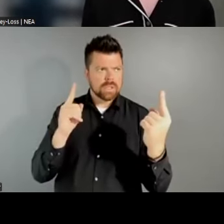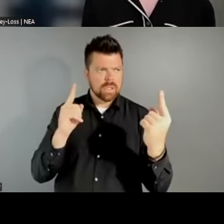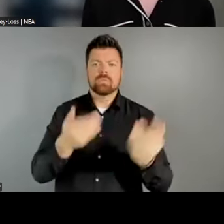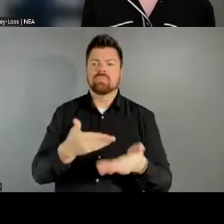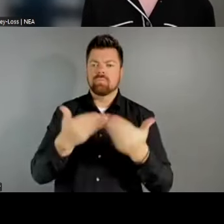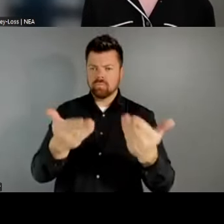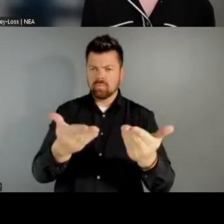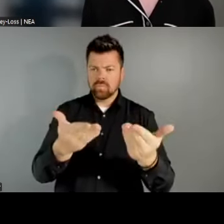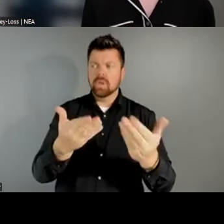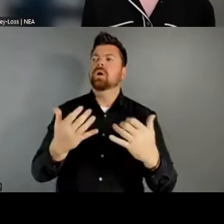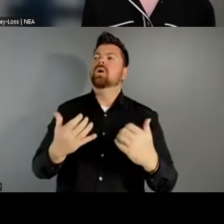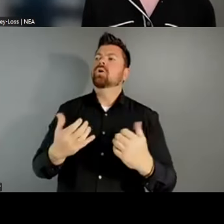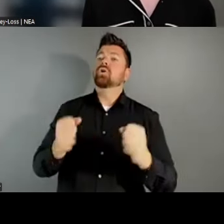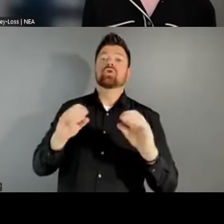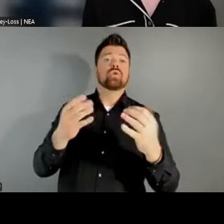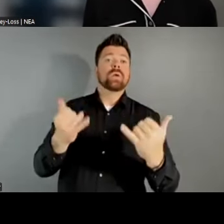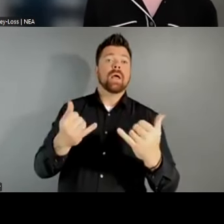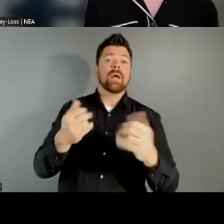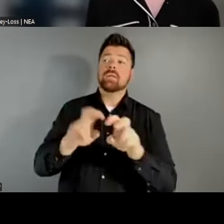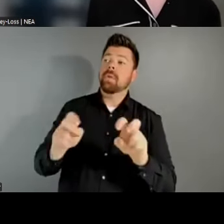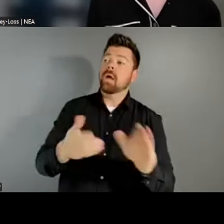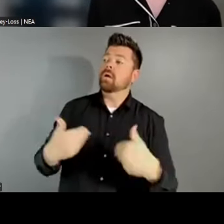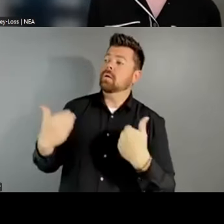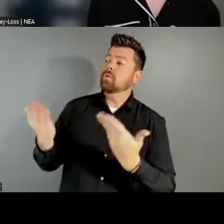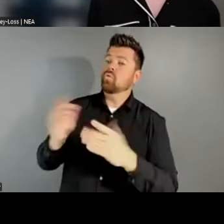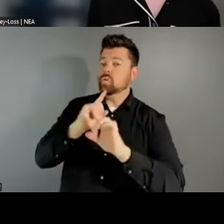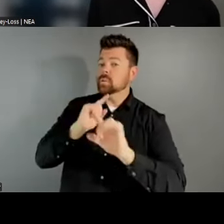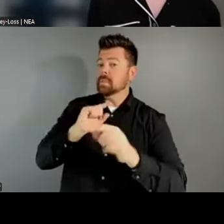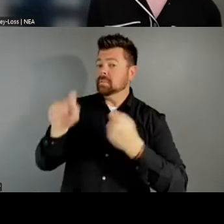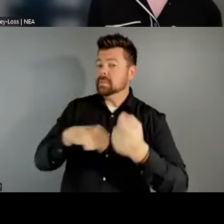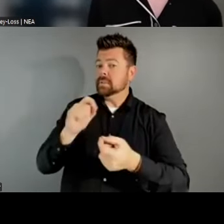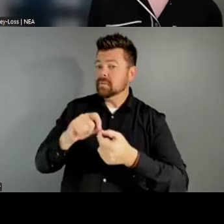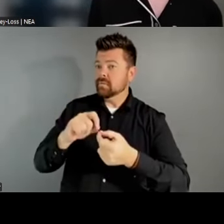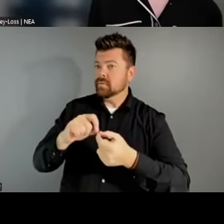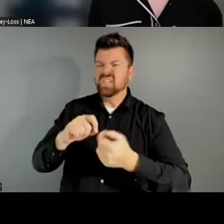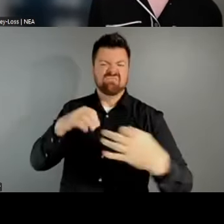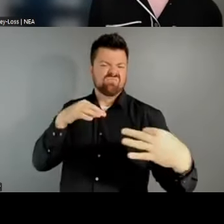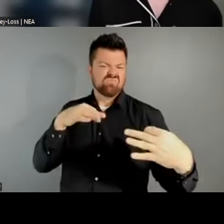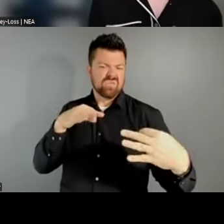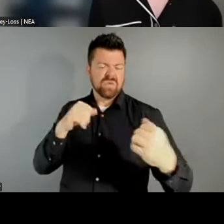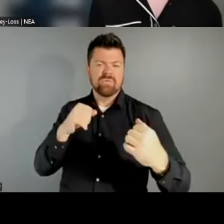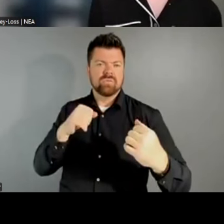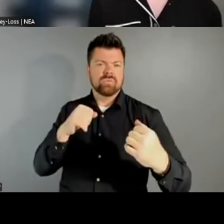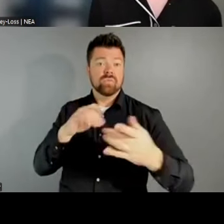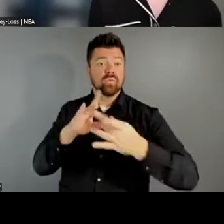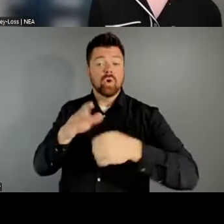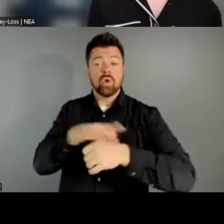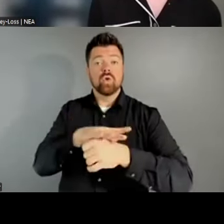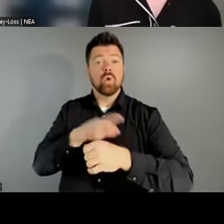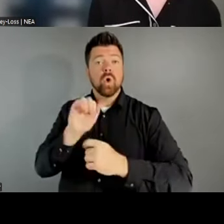panel to respond specifically about what they're finding with regard to local arts agencies. I do